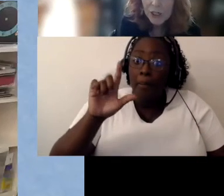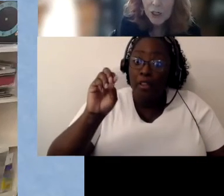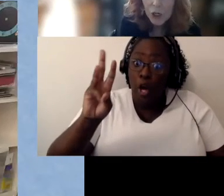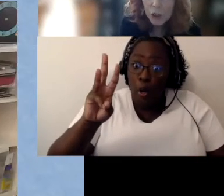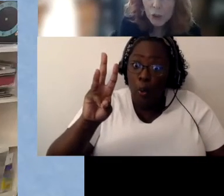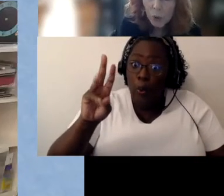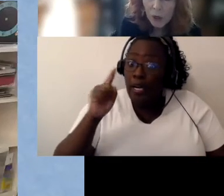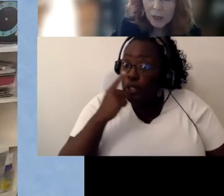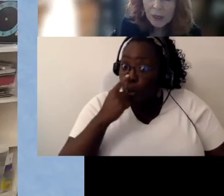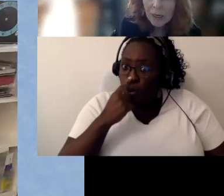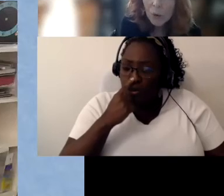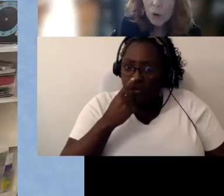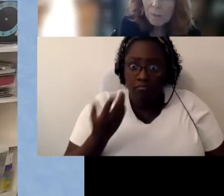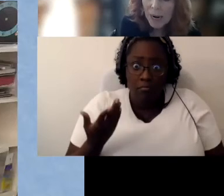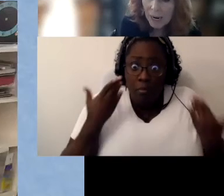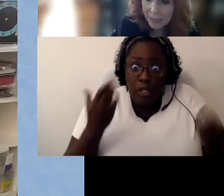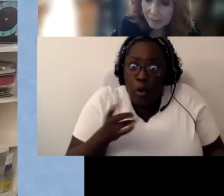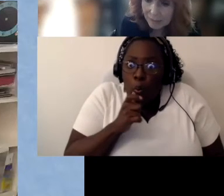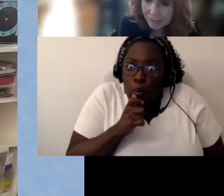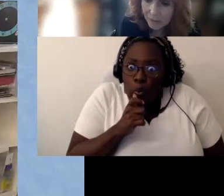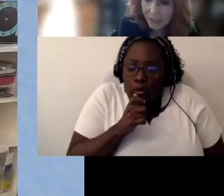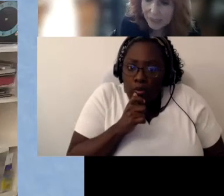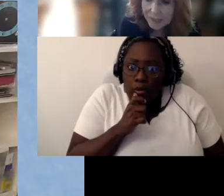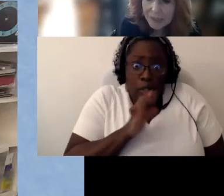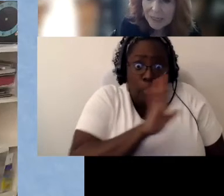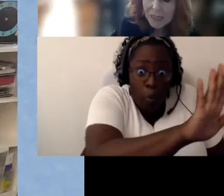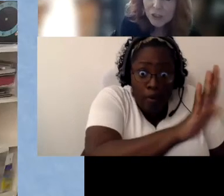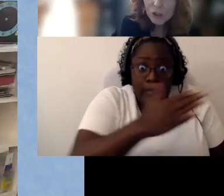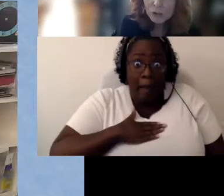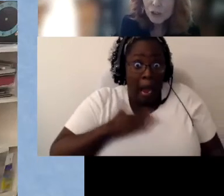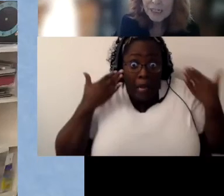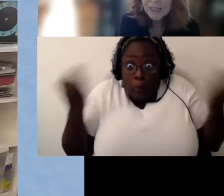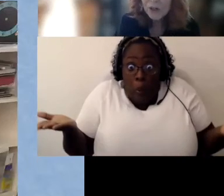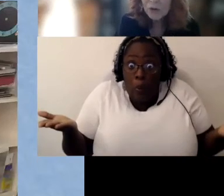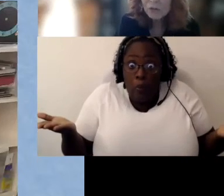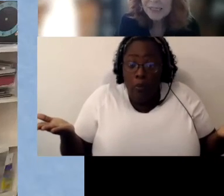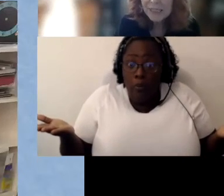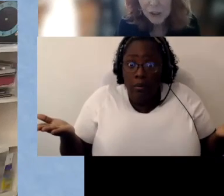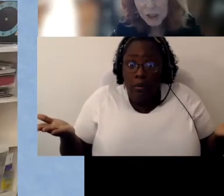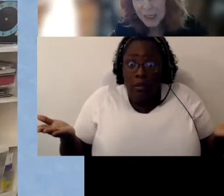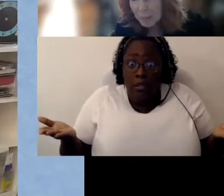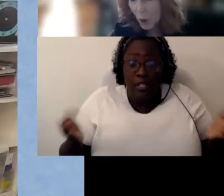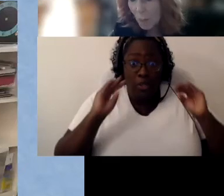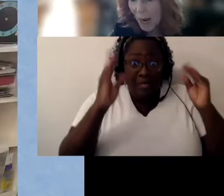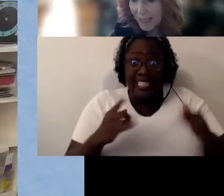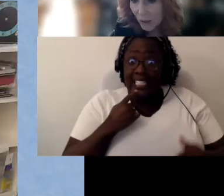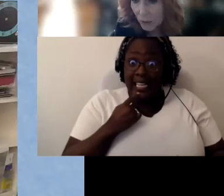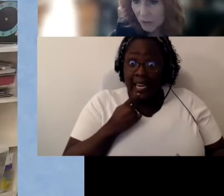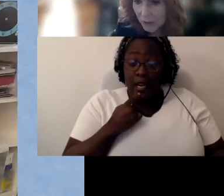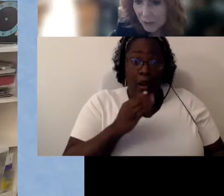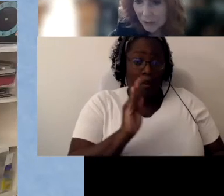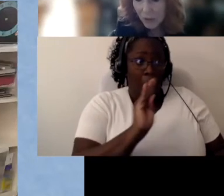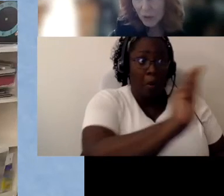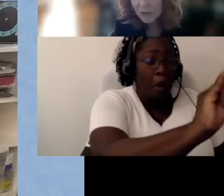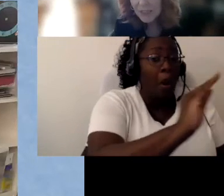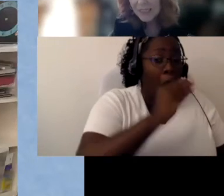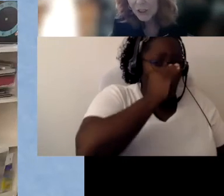hear your or my right? So she didn't know if the teacher said, blow my nose or if the